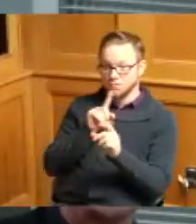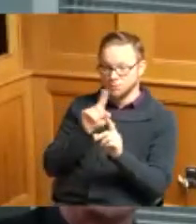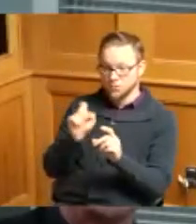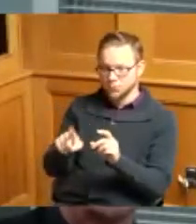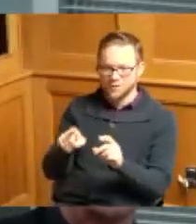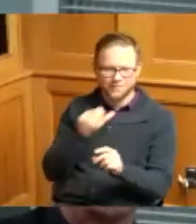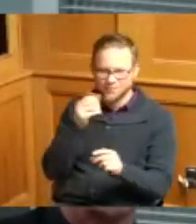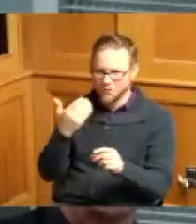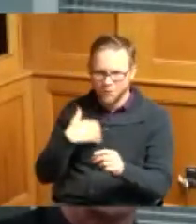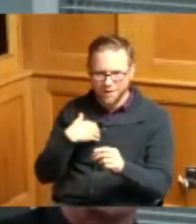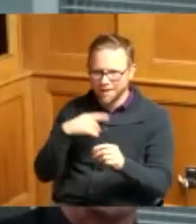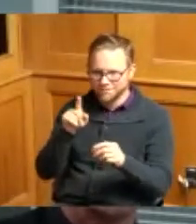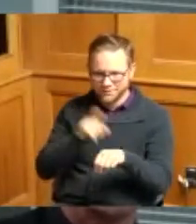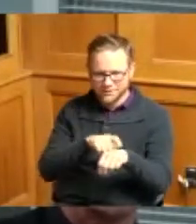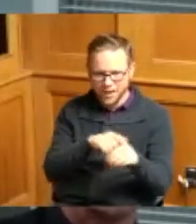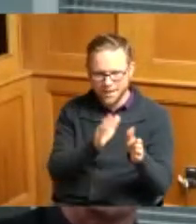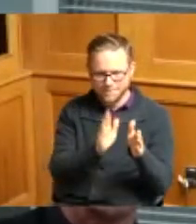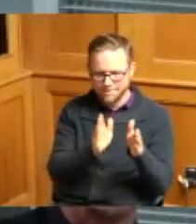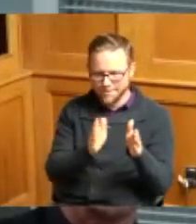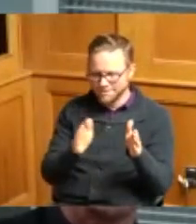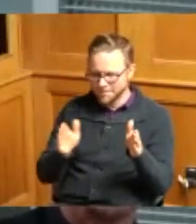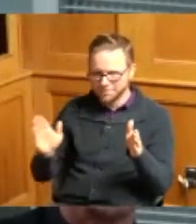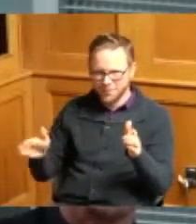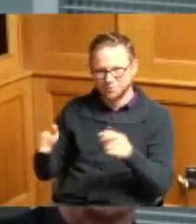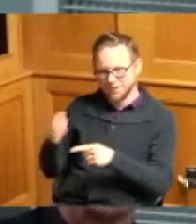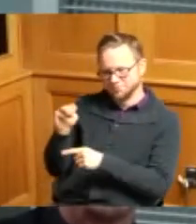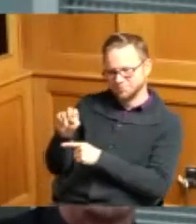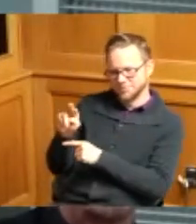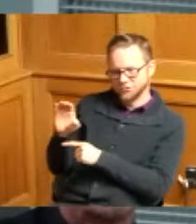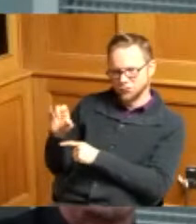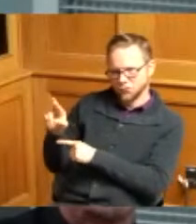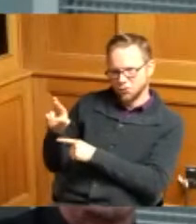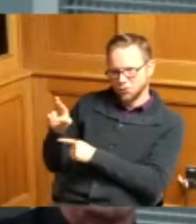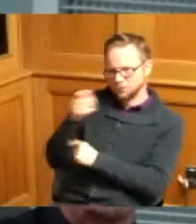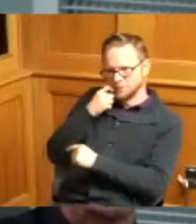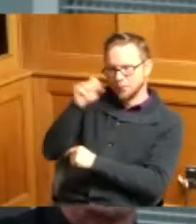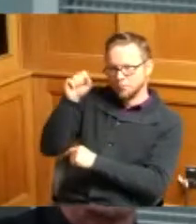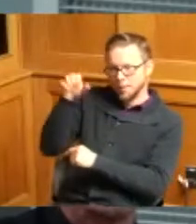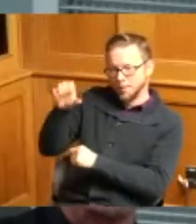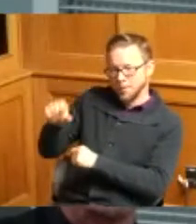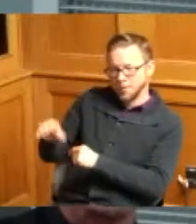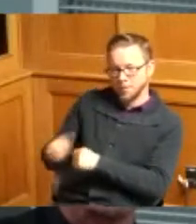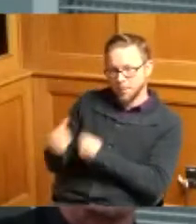of me that were stated by Mr Carr I don't have all of those I mean later not now but I'm saying